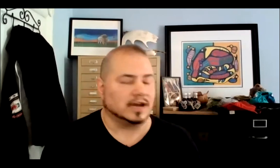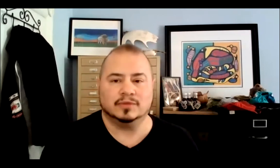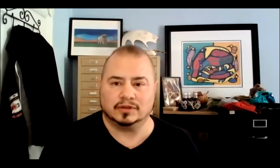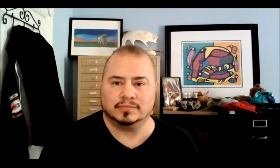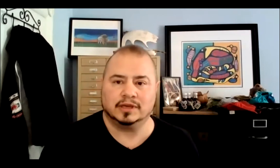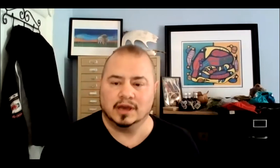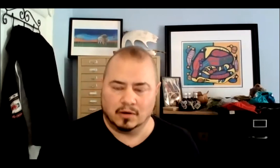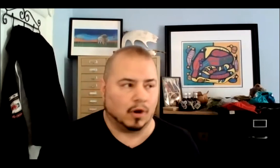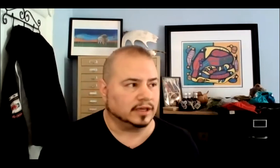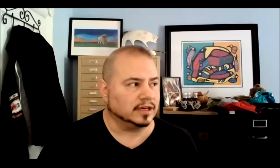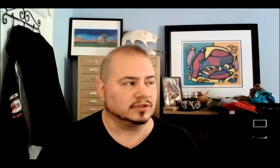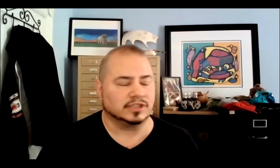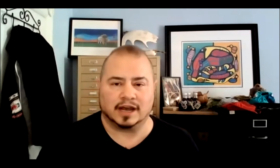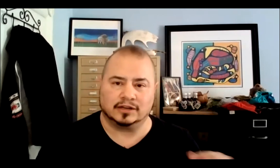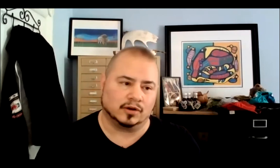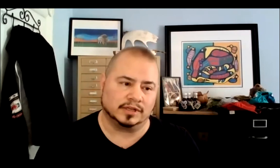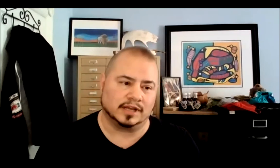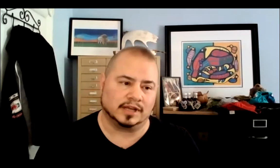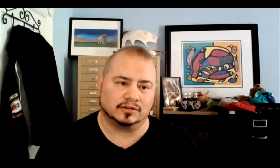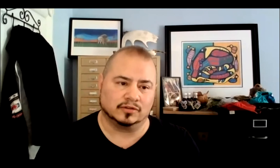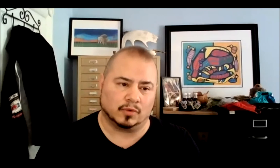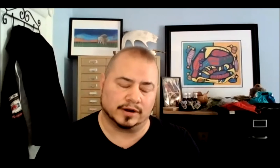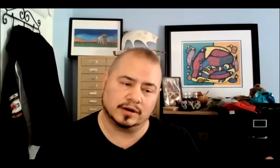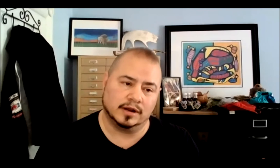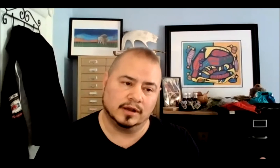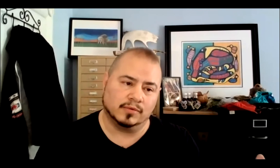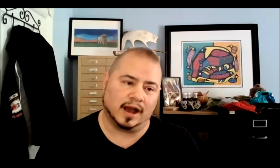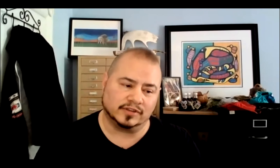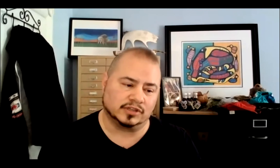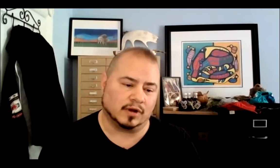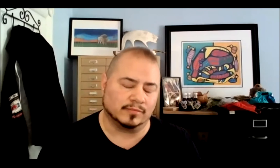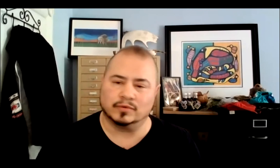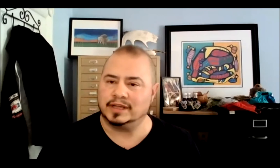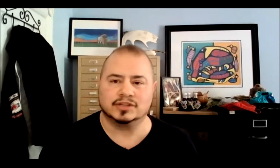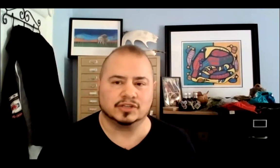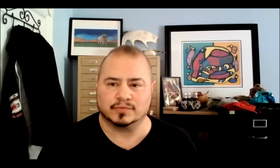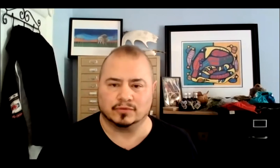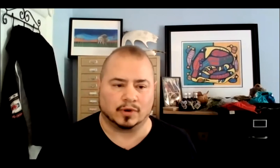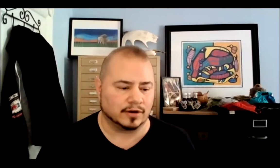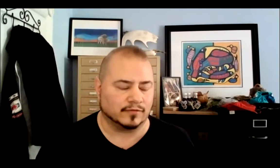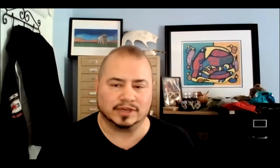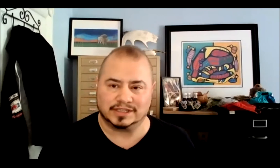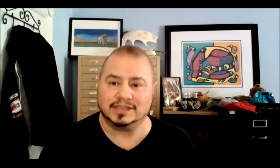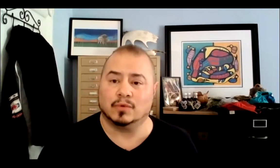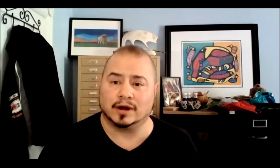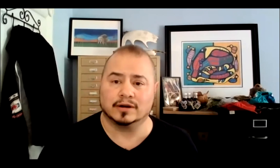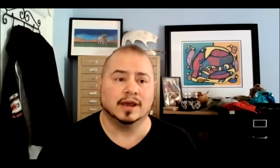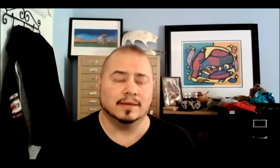Any time you can be walking outside and going down to the water we have this incredible relationship with the water, if we can see water